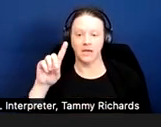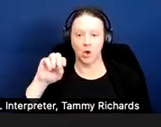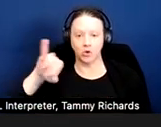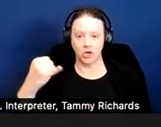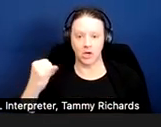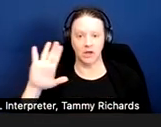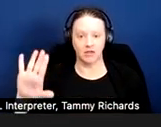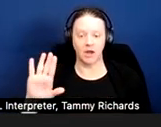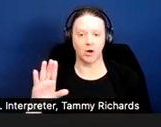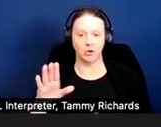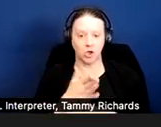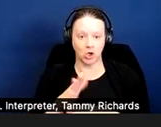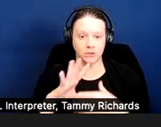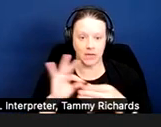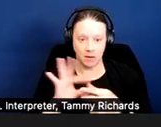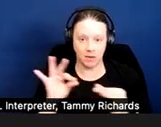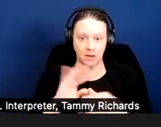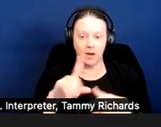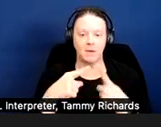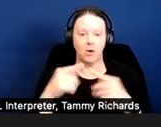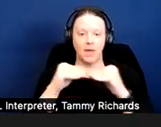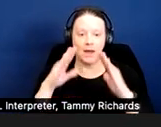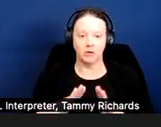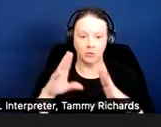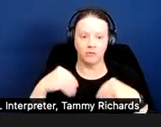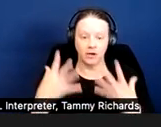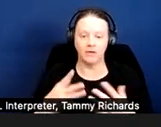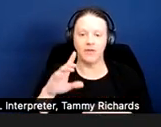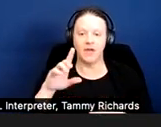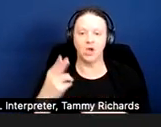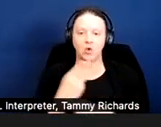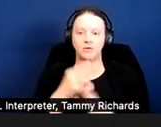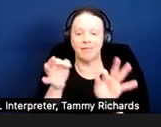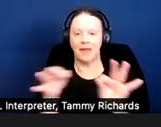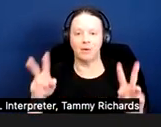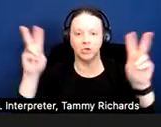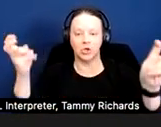which use the language, you know, "you should" engage in an interactive process.